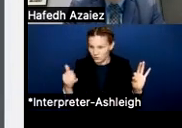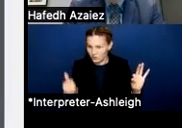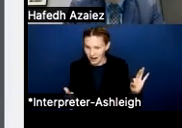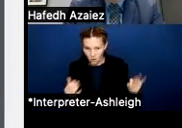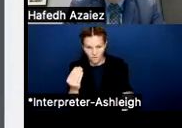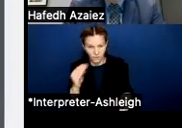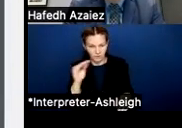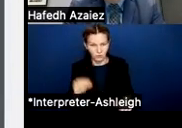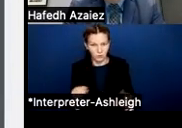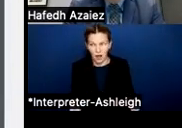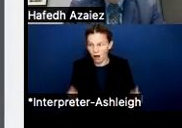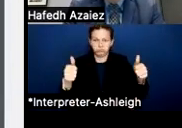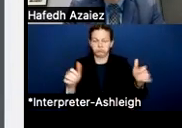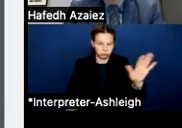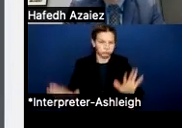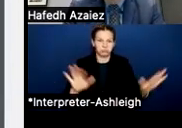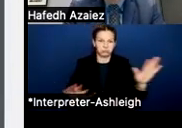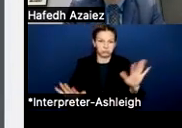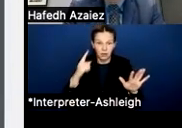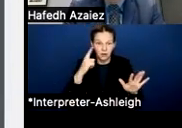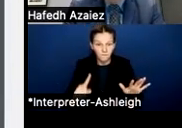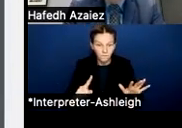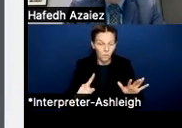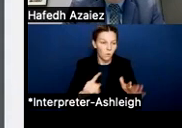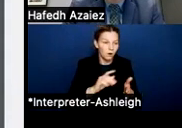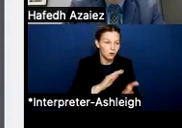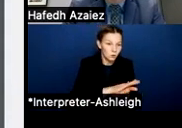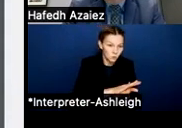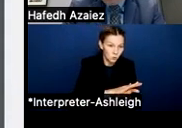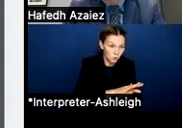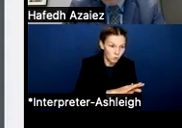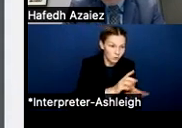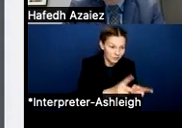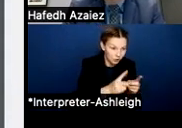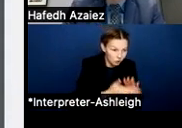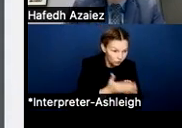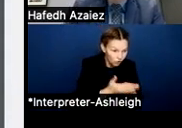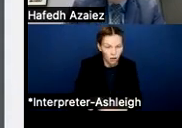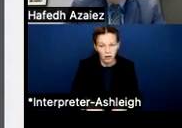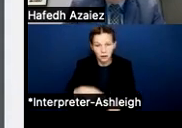to operate and run a school district and compensation we have to make sure that our teachers and staff are being compensated